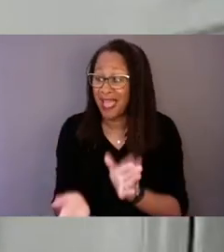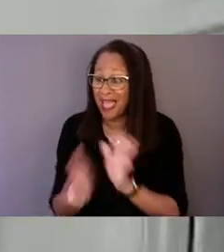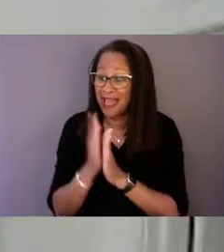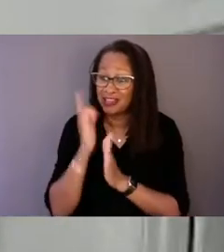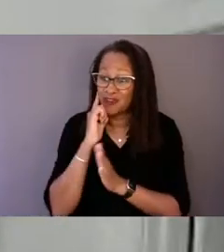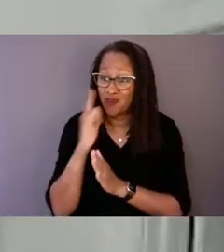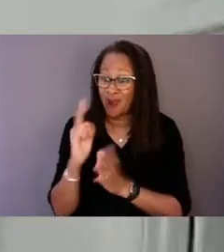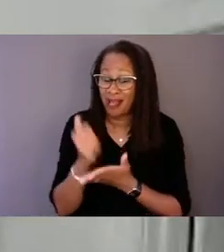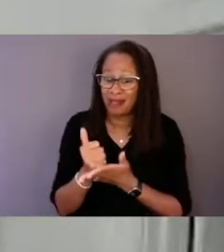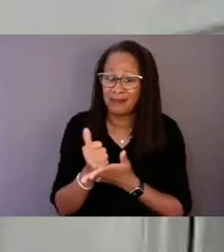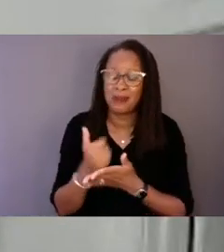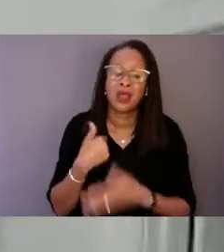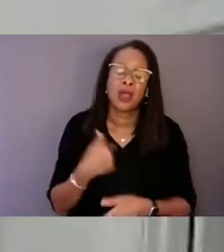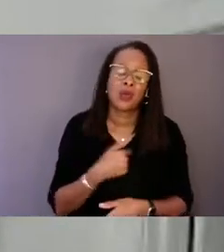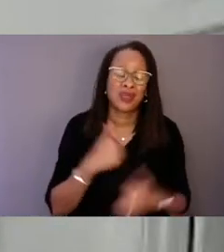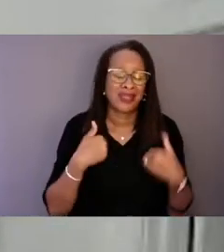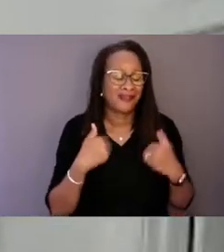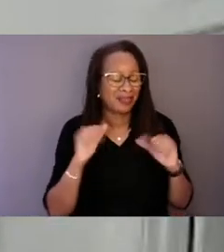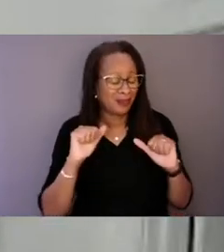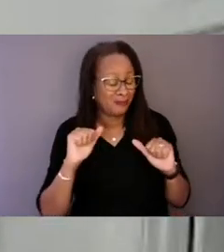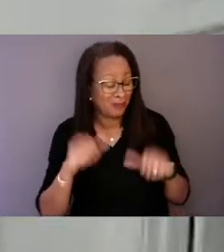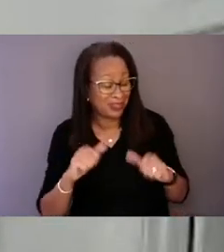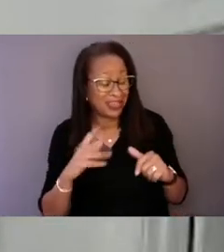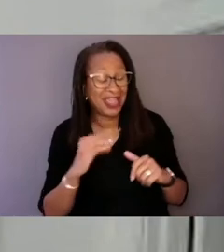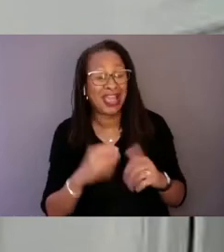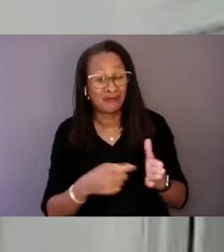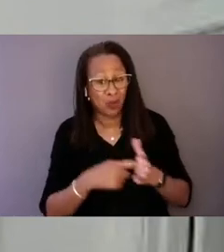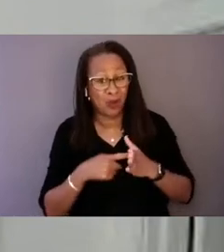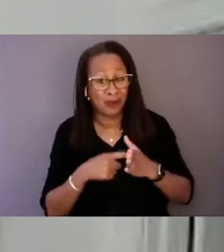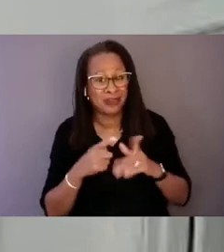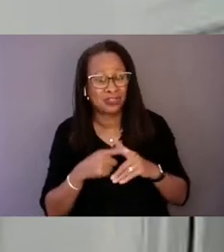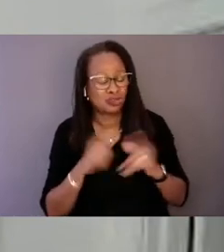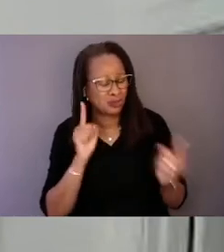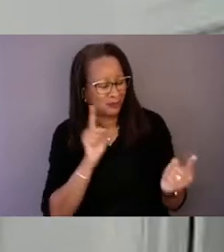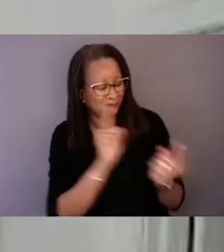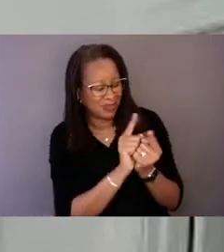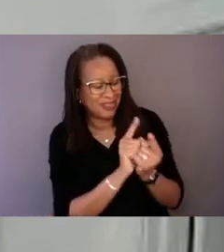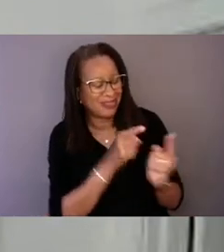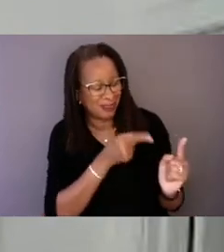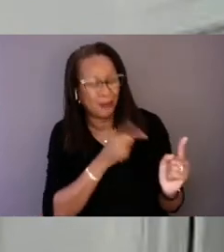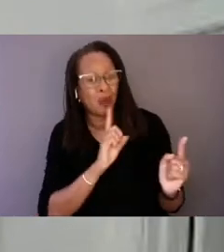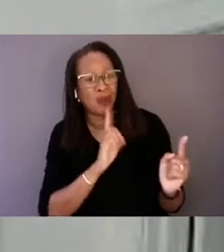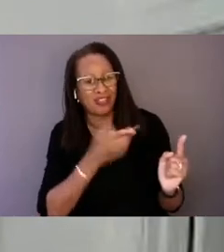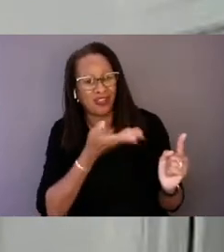we have the ability and obligation to meet them where they are at,